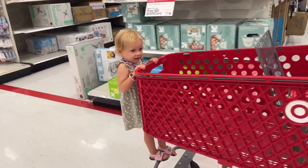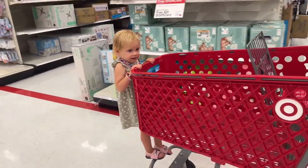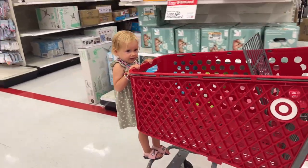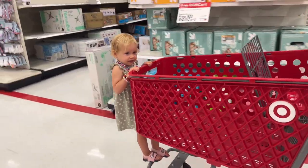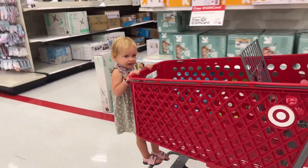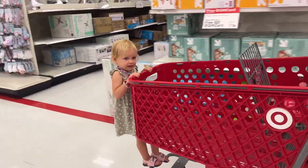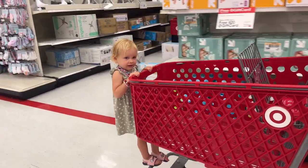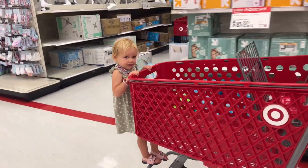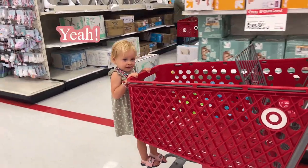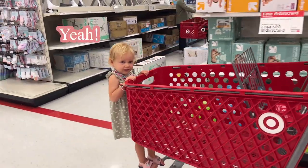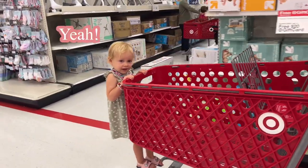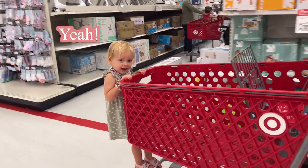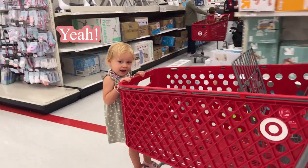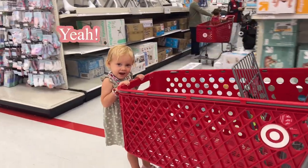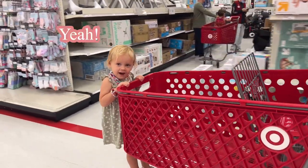Is that fun?!